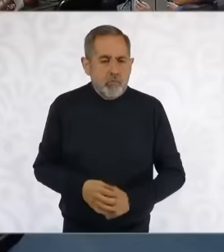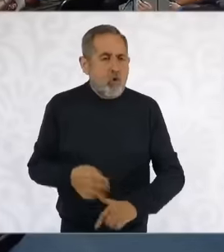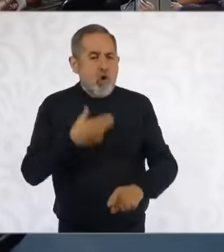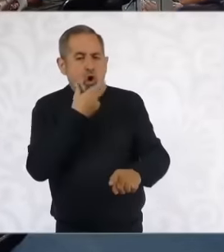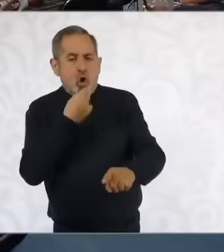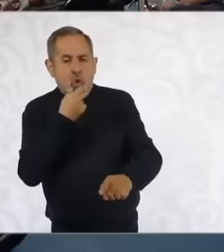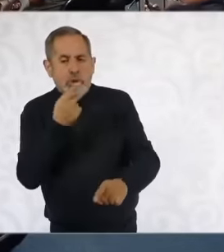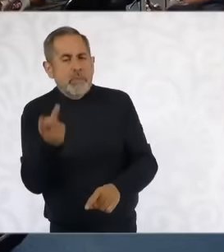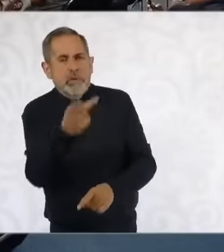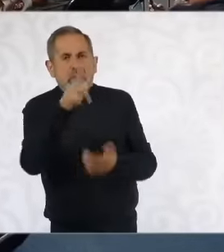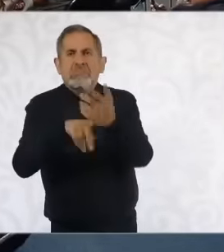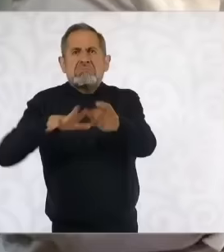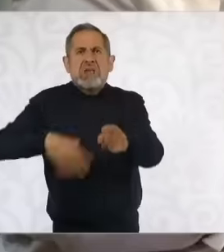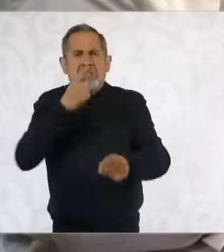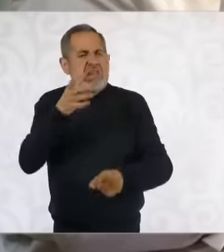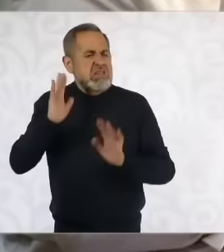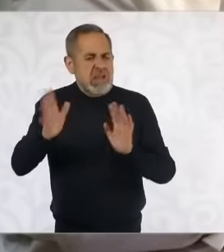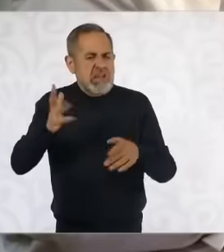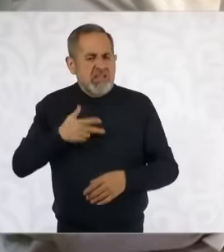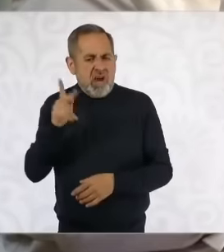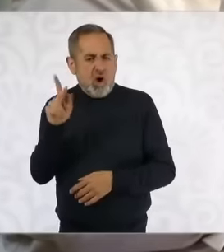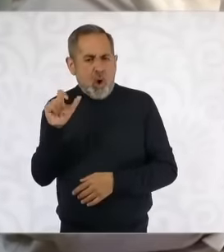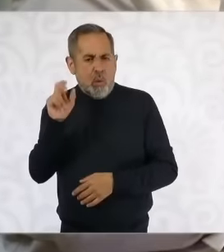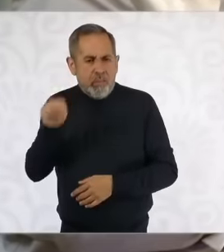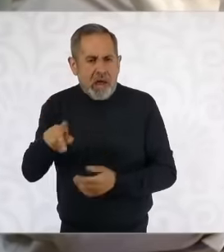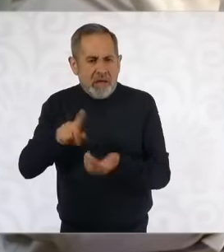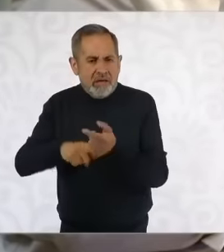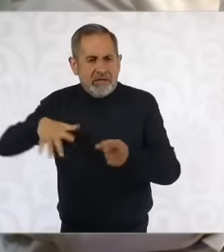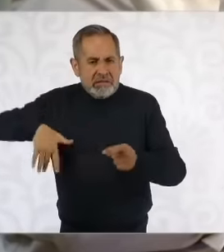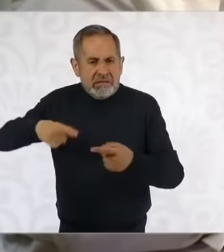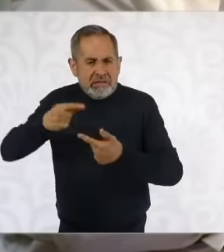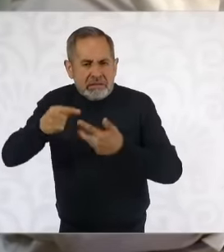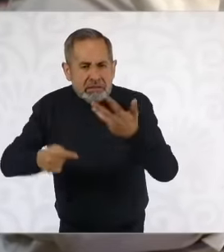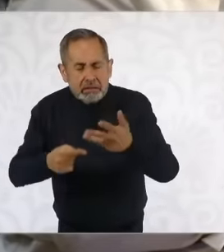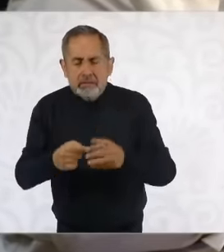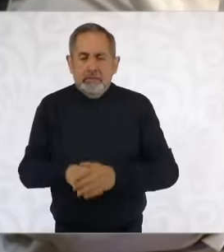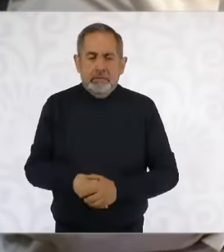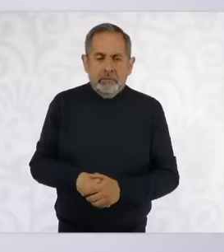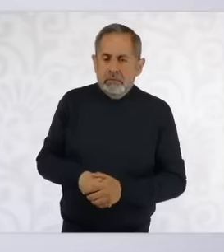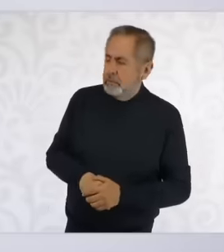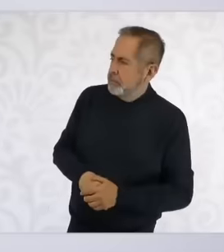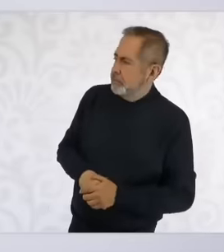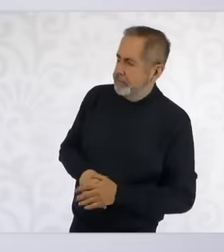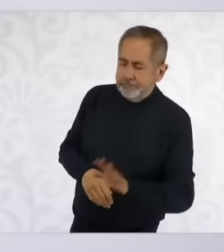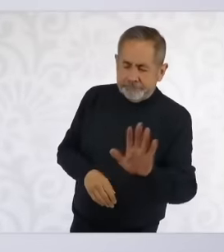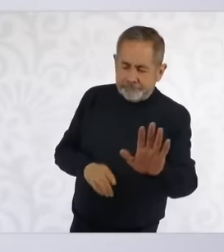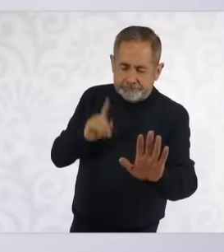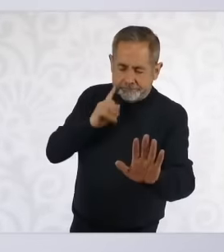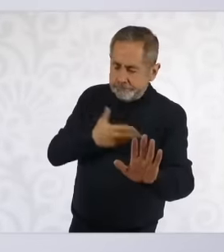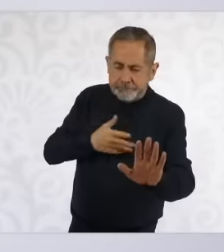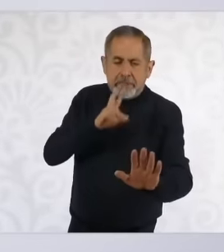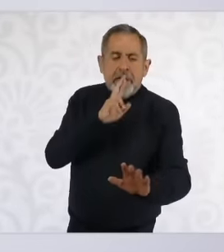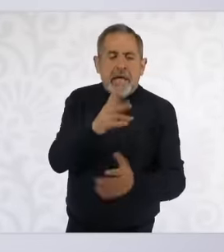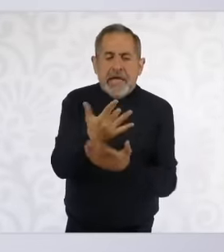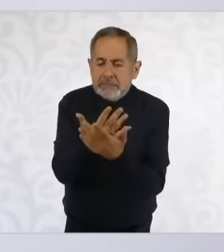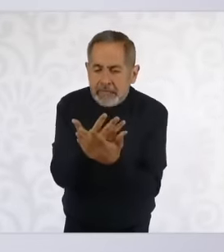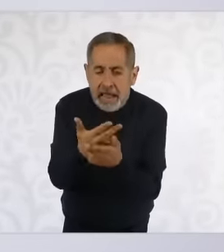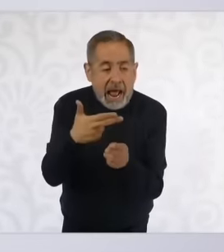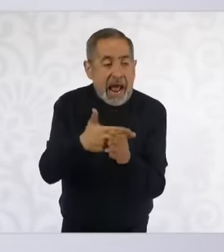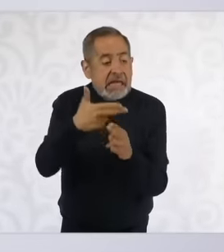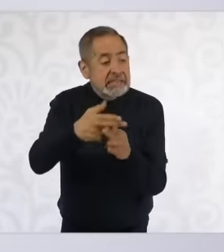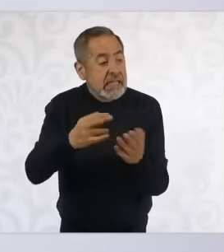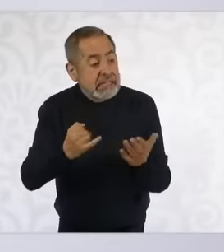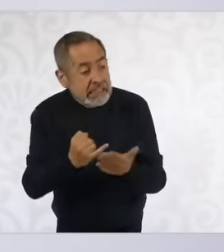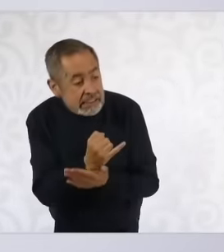would be this line that would run or go for, let's wait for the court to decide and from there